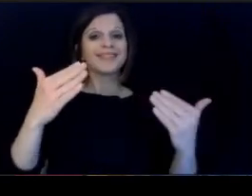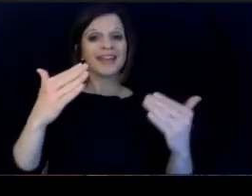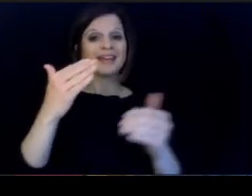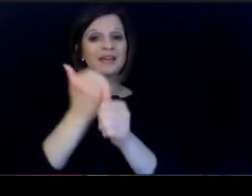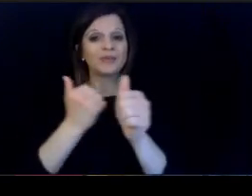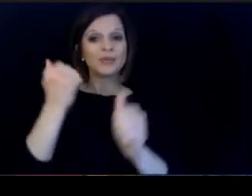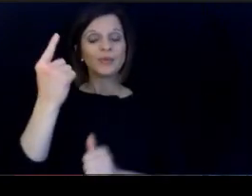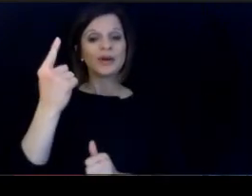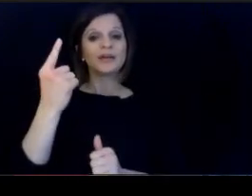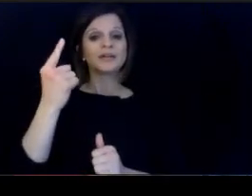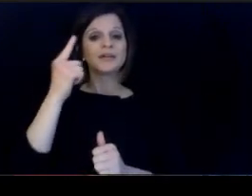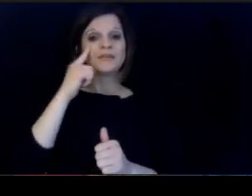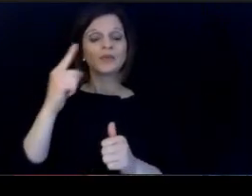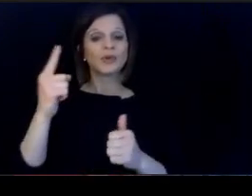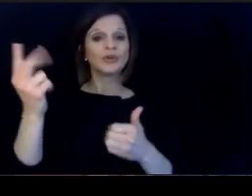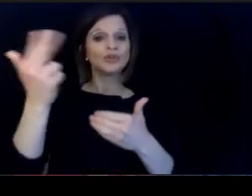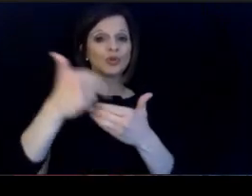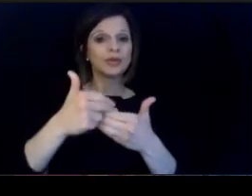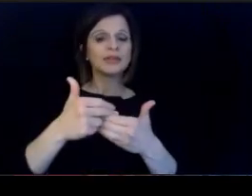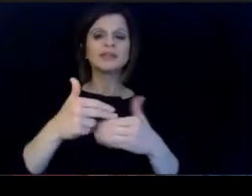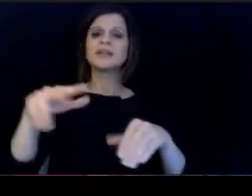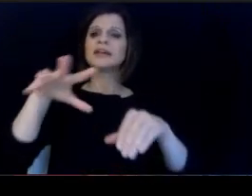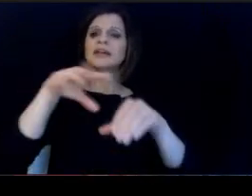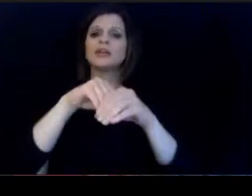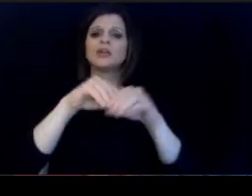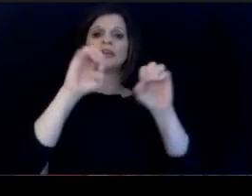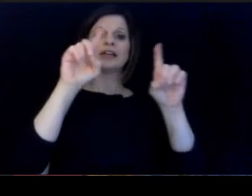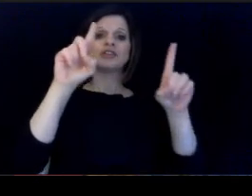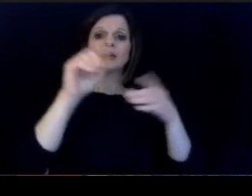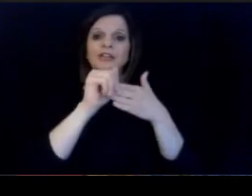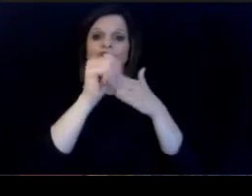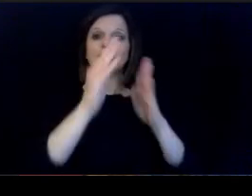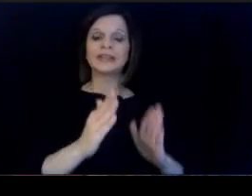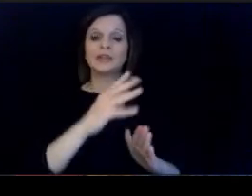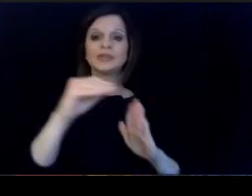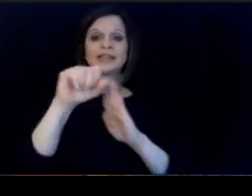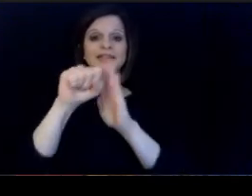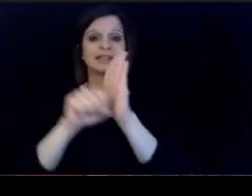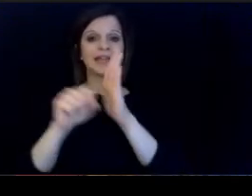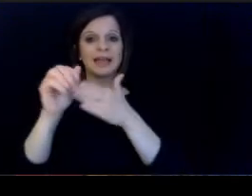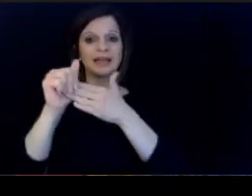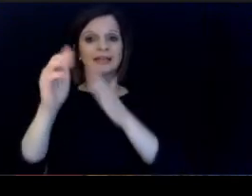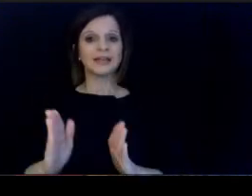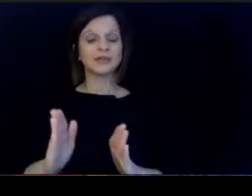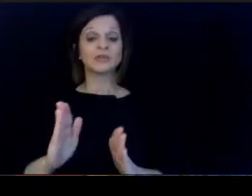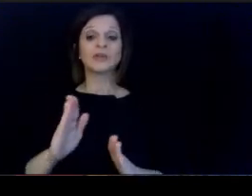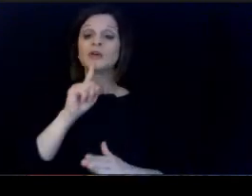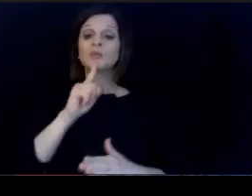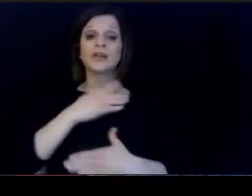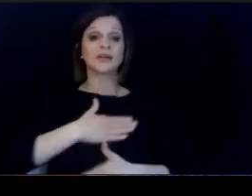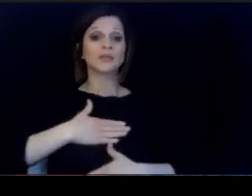for being with us, including the education leaders. in those state leaders who were able to join us today. We appreciate the media.